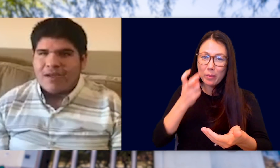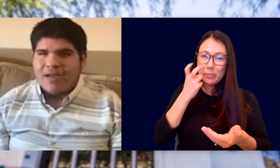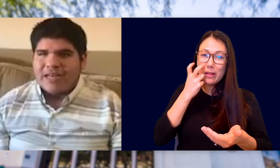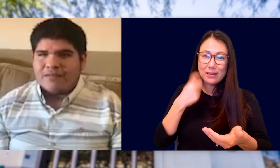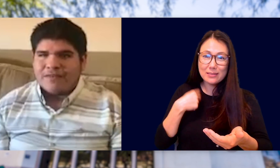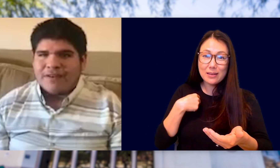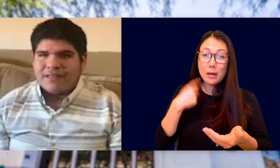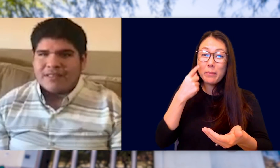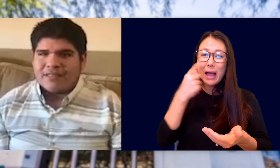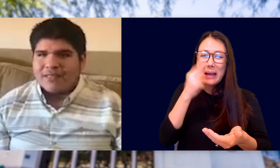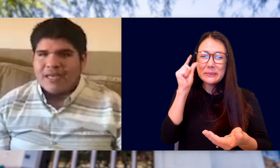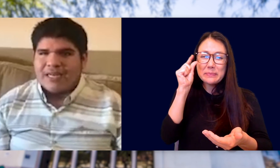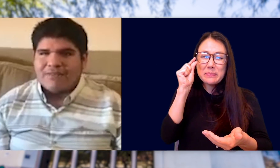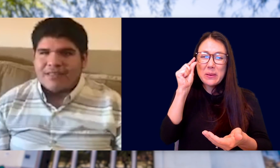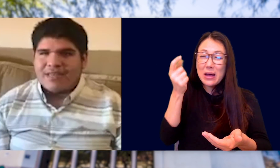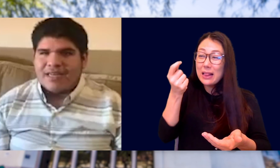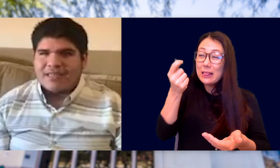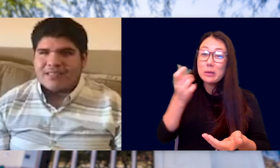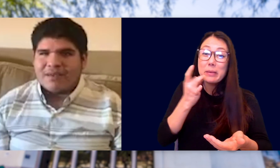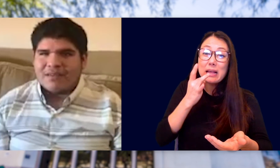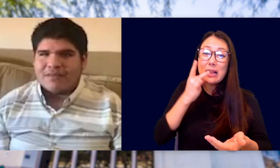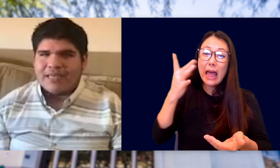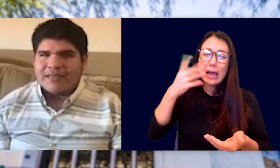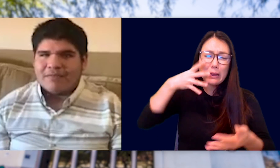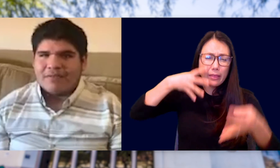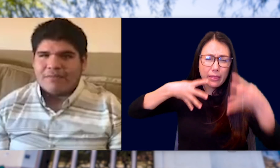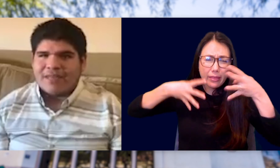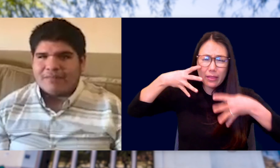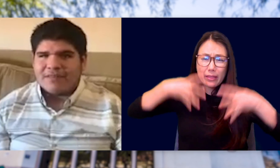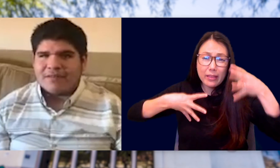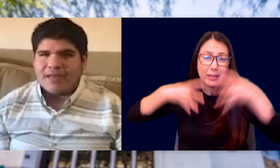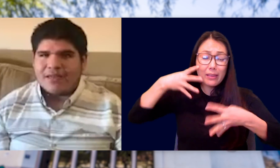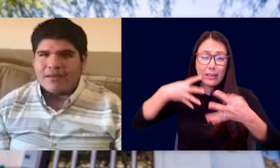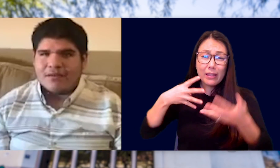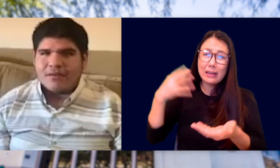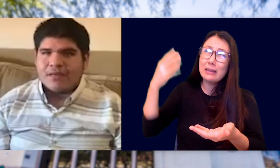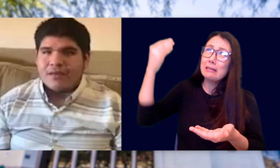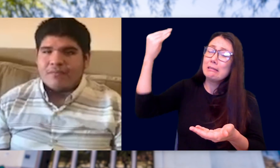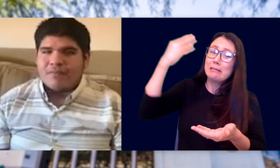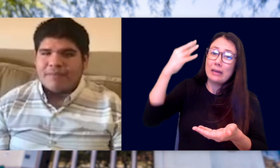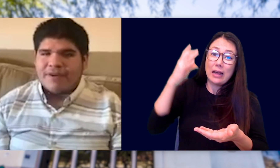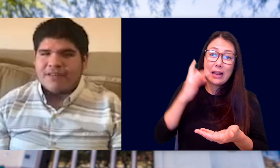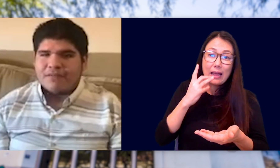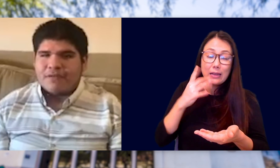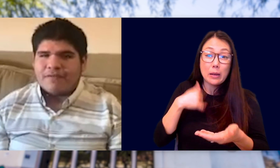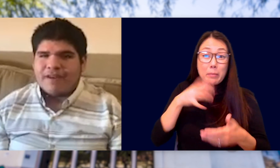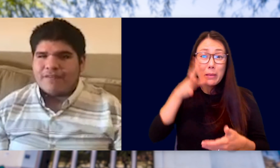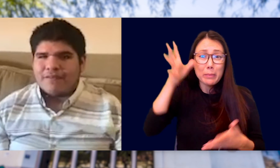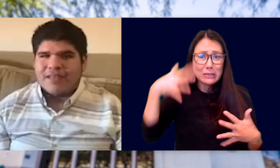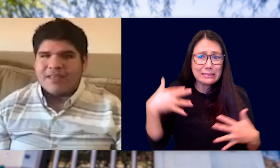MY EYES WERE VERY LITTLE AND EVEN THE TINIEST AMOUNT OF LIGHT WOULD MAKE ME CRY. MY PARENTS WERE AFRAID FOR ME